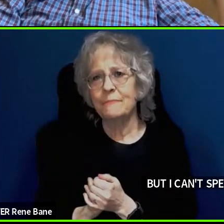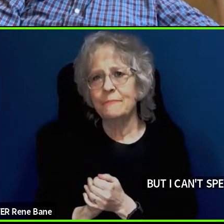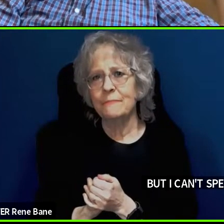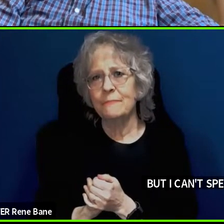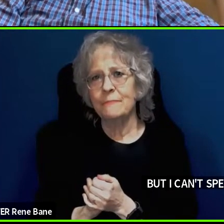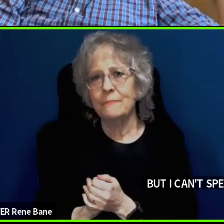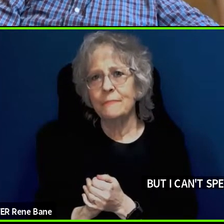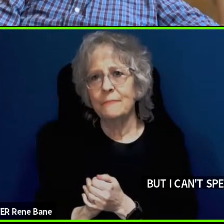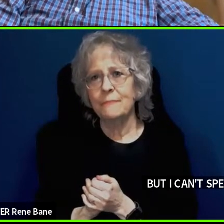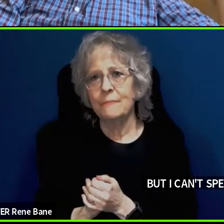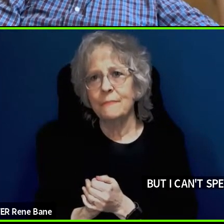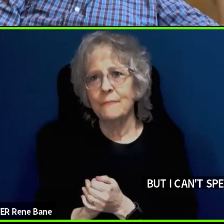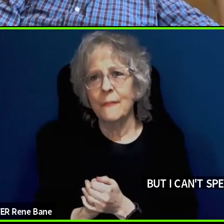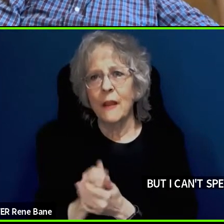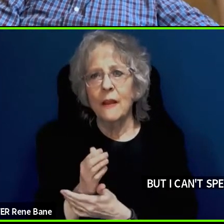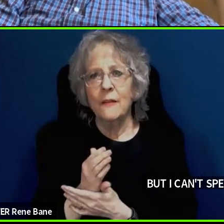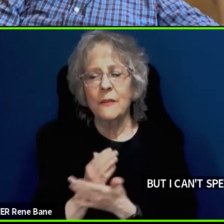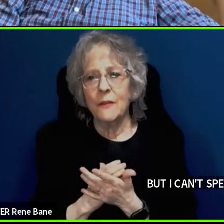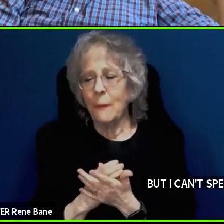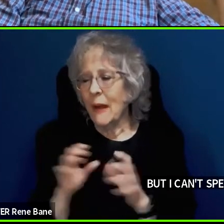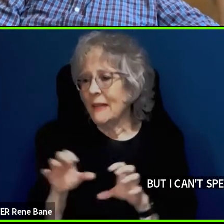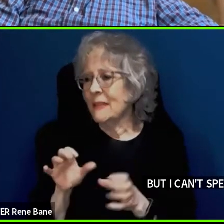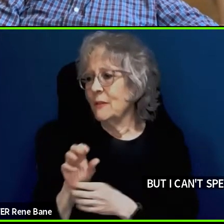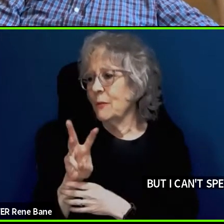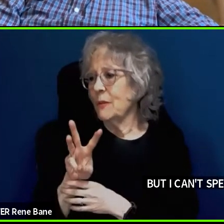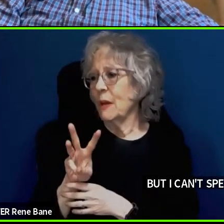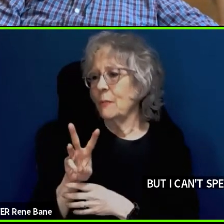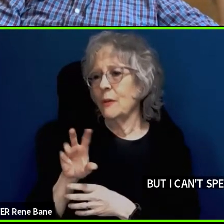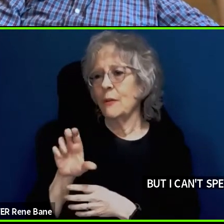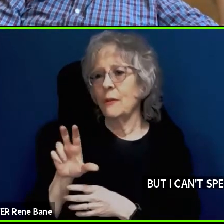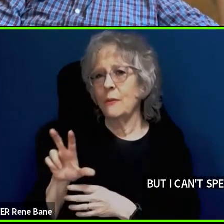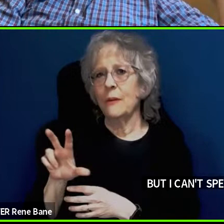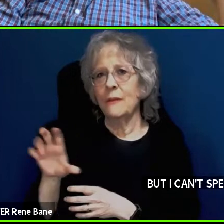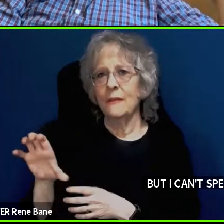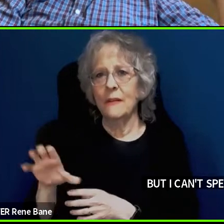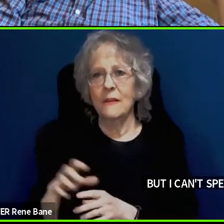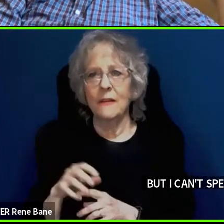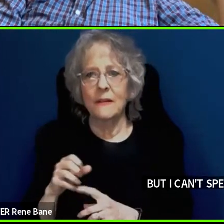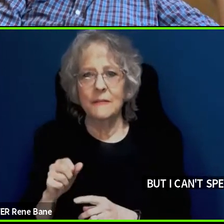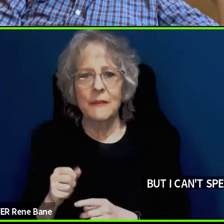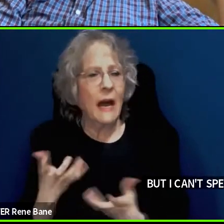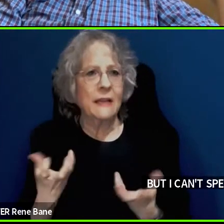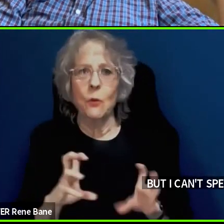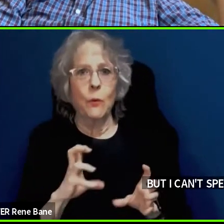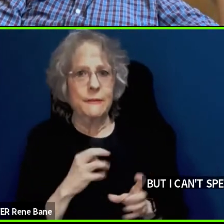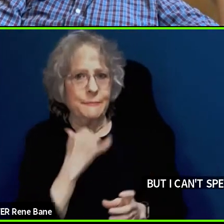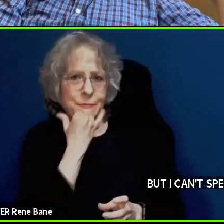the various groups from the W3C with that. >> Ted Guild: Yeah and I don't want to misrepresent it. >> Bruce Bailey: Oh, and I wanted